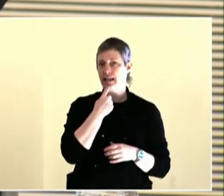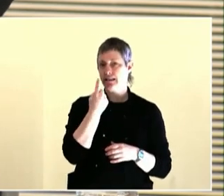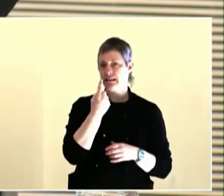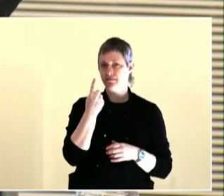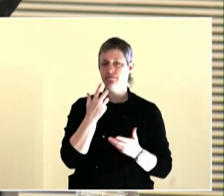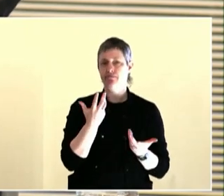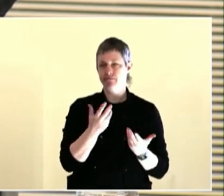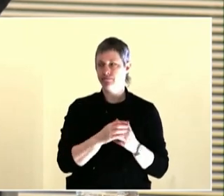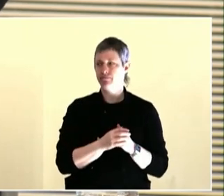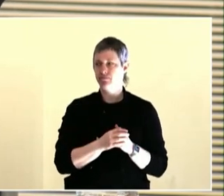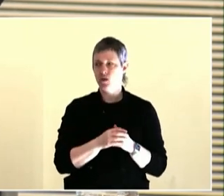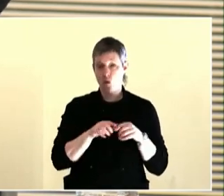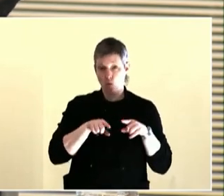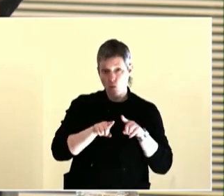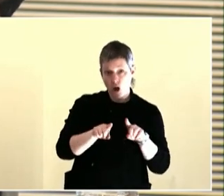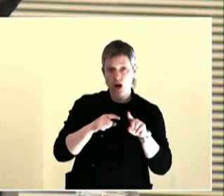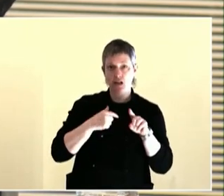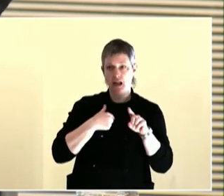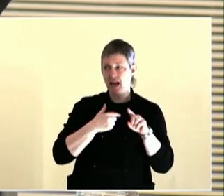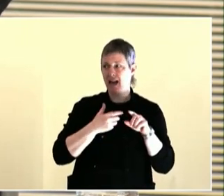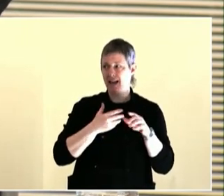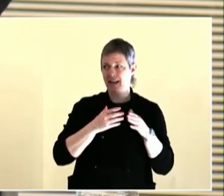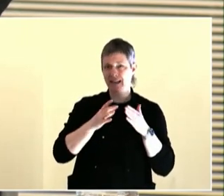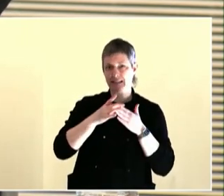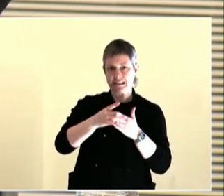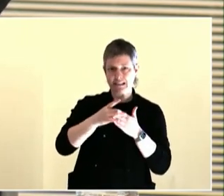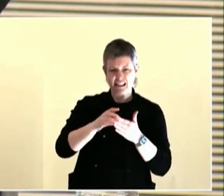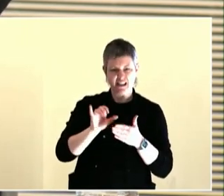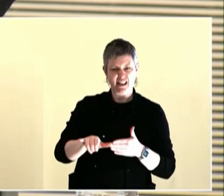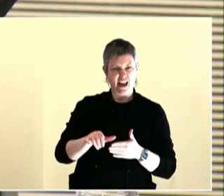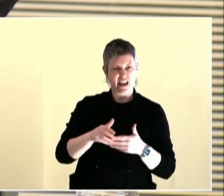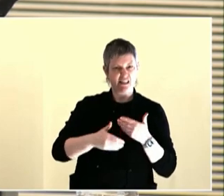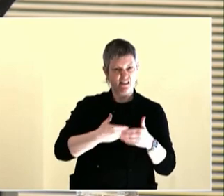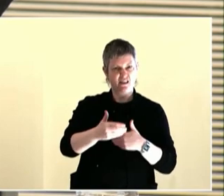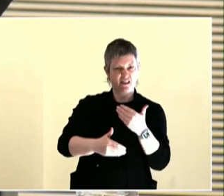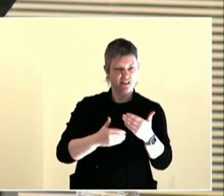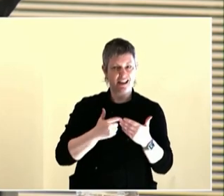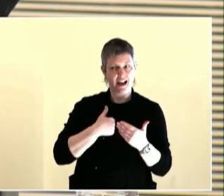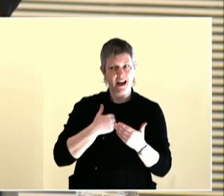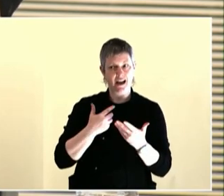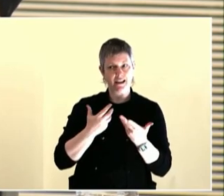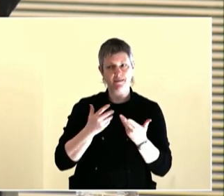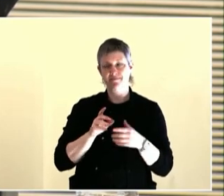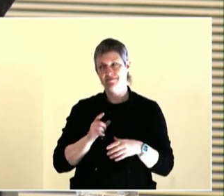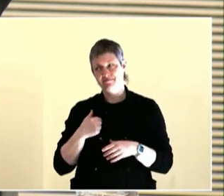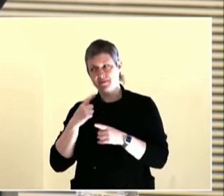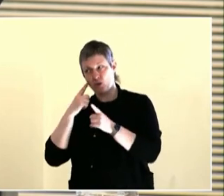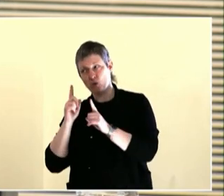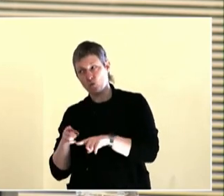methodology was popular education. So it -- for those of you who don't know what it is, I can go